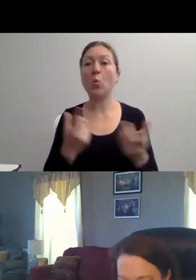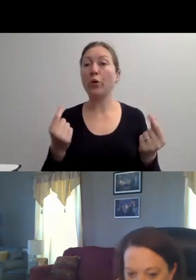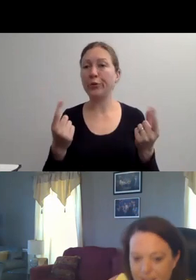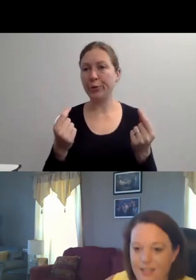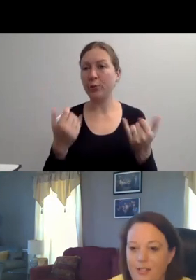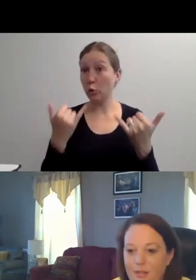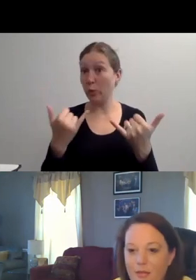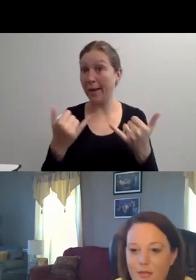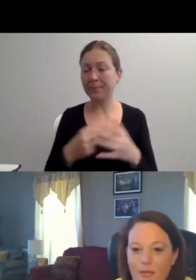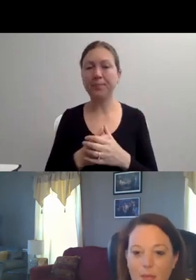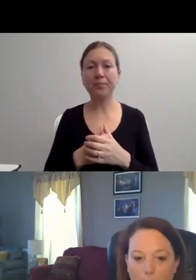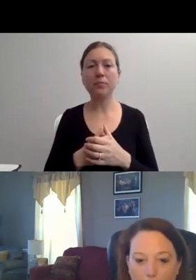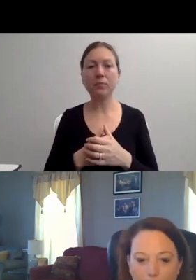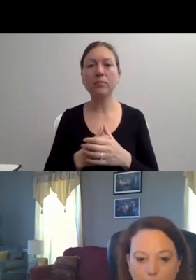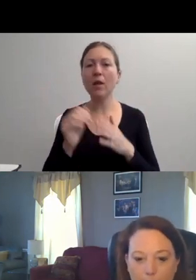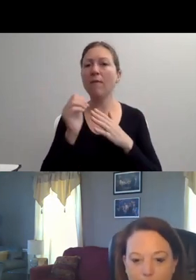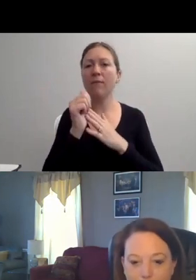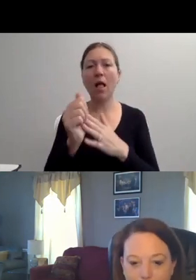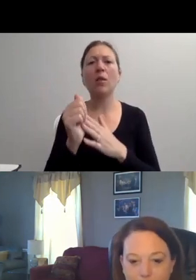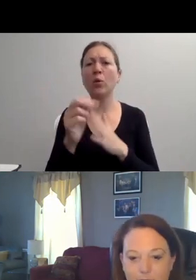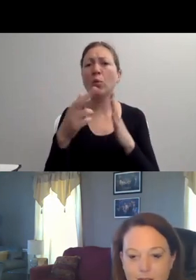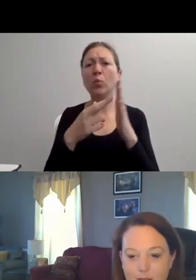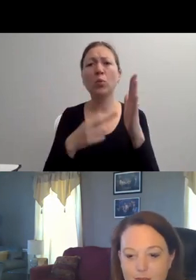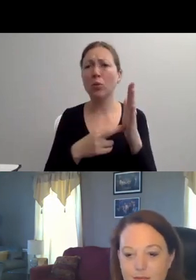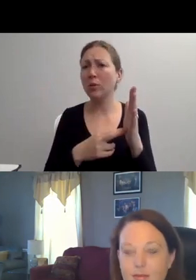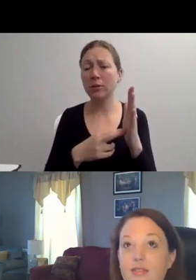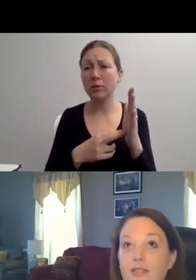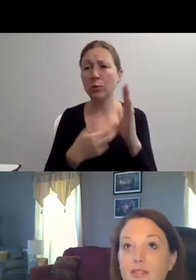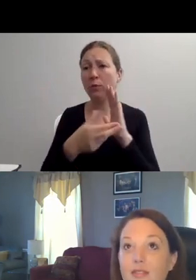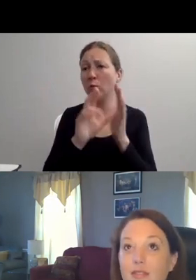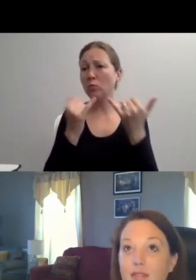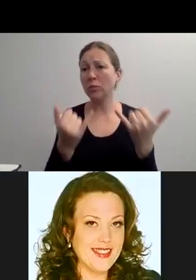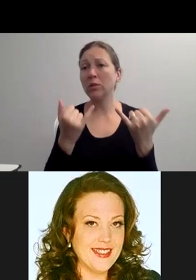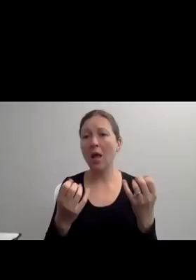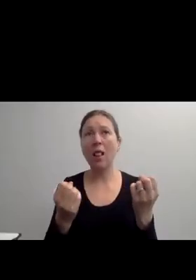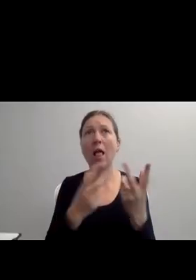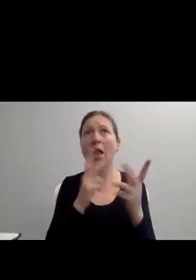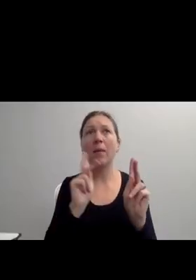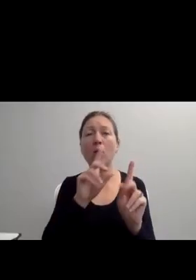OVER TO YOU. "AND IN OUR NEXT SLIDE, YOU'LL SEE THAT THERE ARE PLENTY OF MEDIA OPPORTUNITIES TO COVER THIS YEAR.